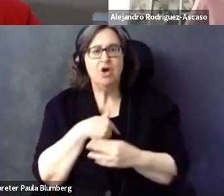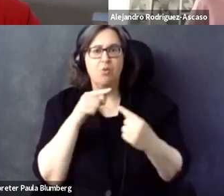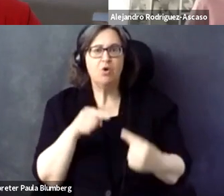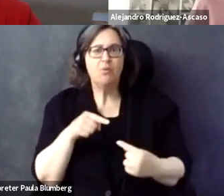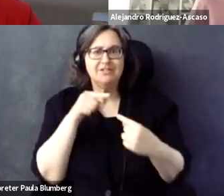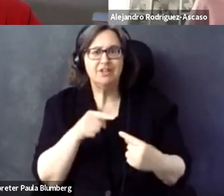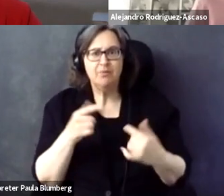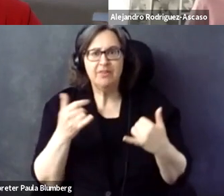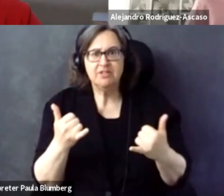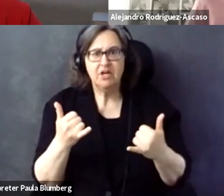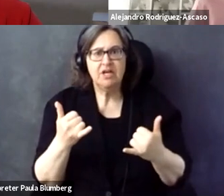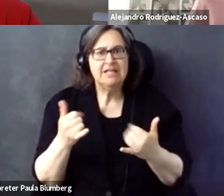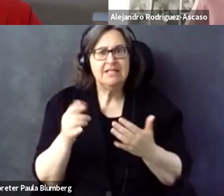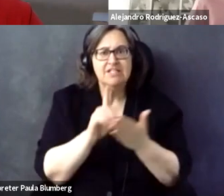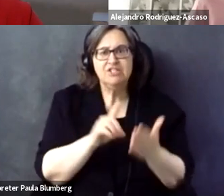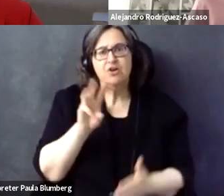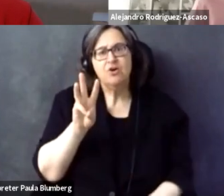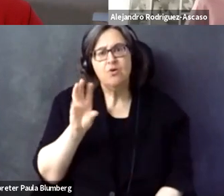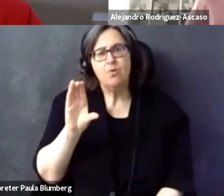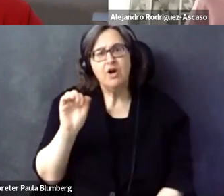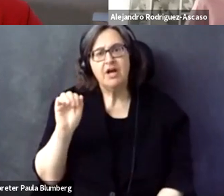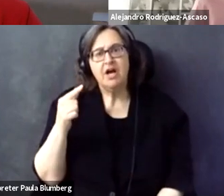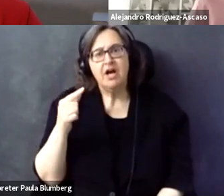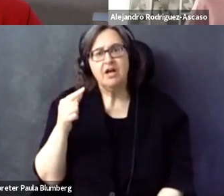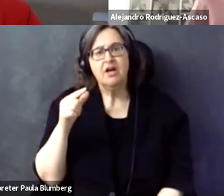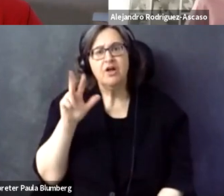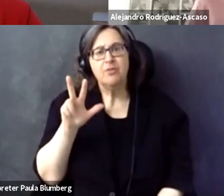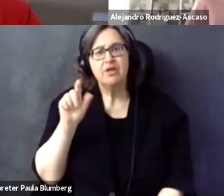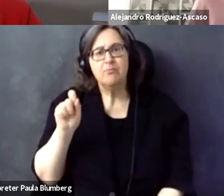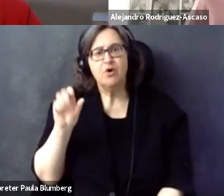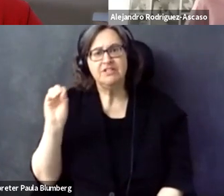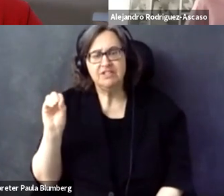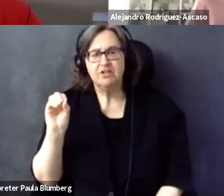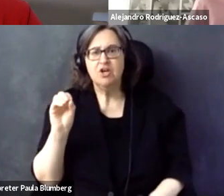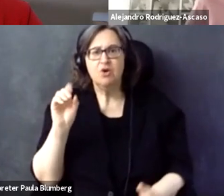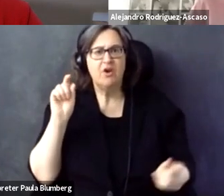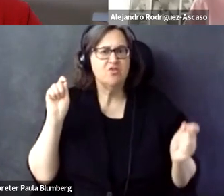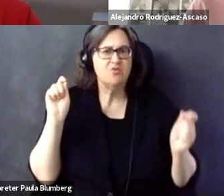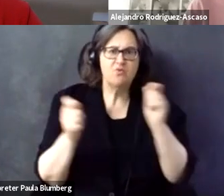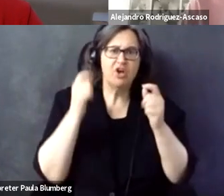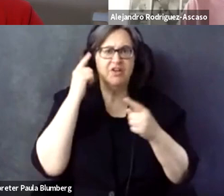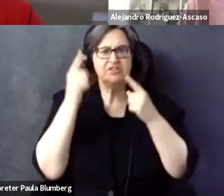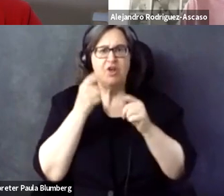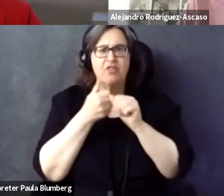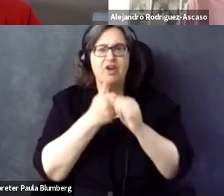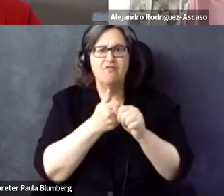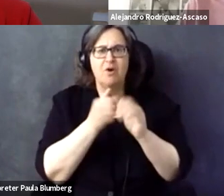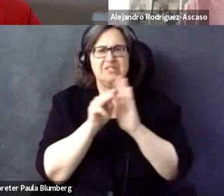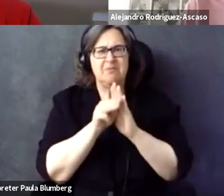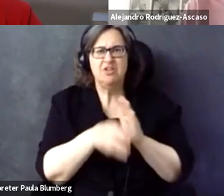view of the world, but this is exactly the question that we are wrestling with right now in the design